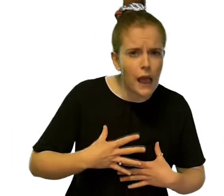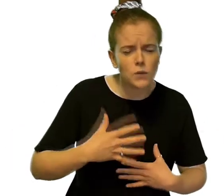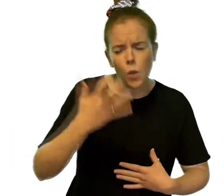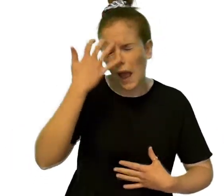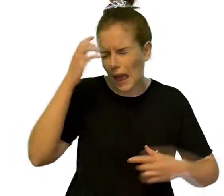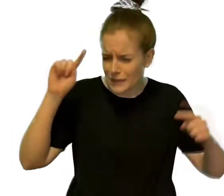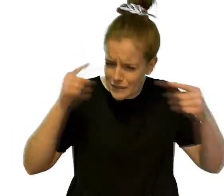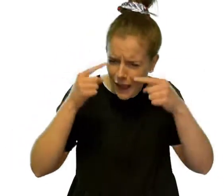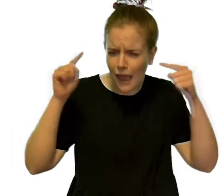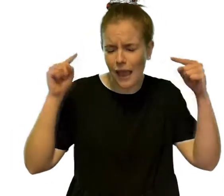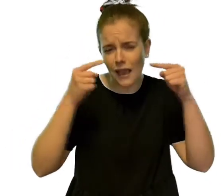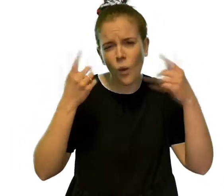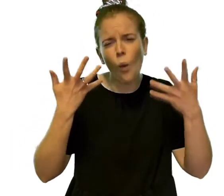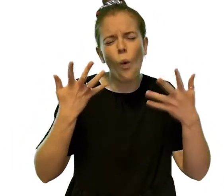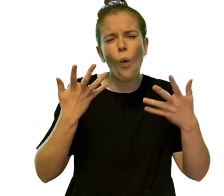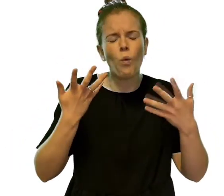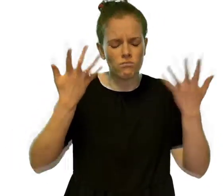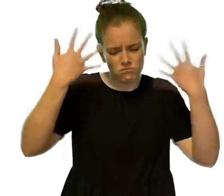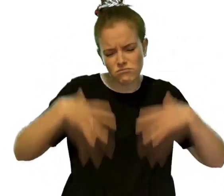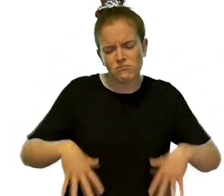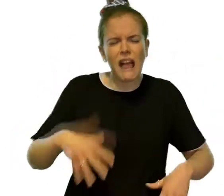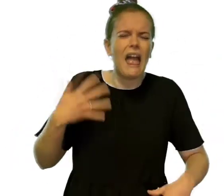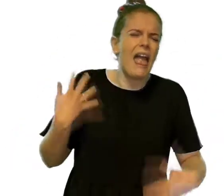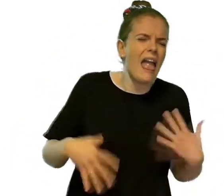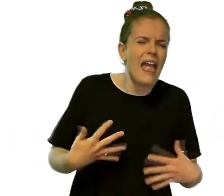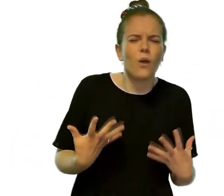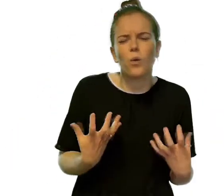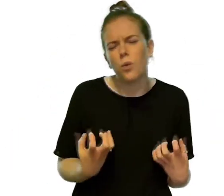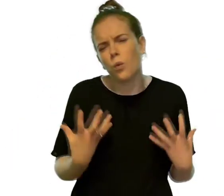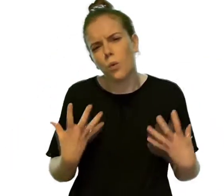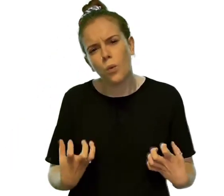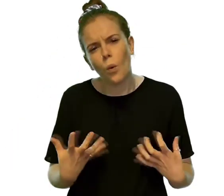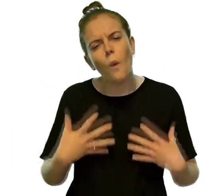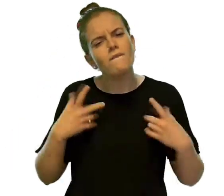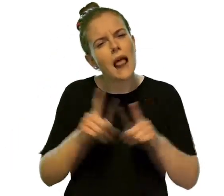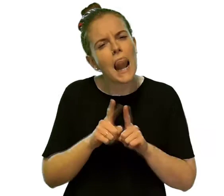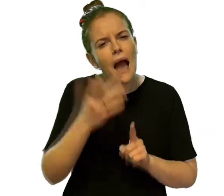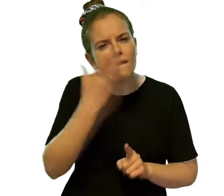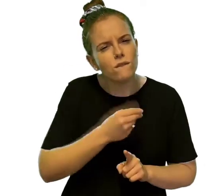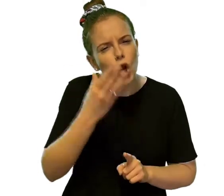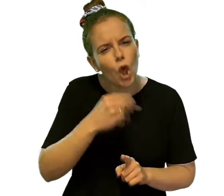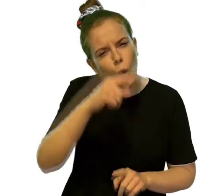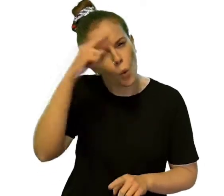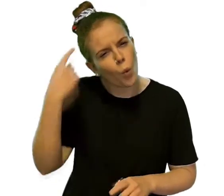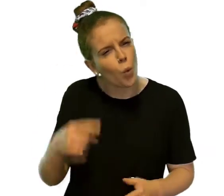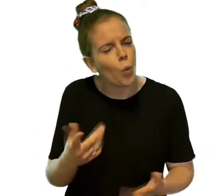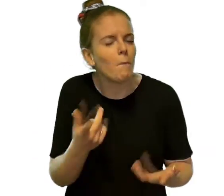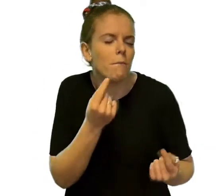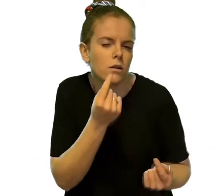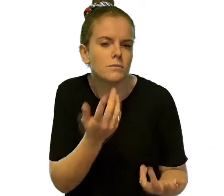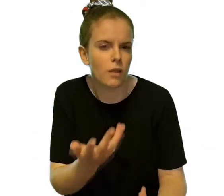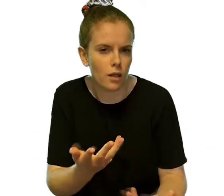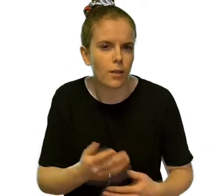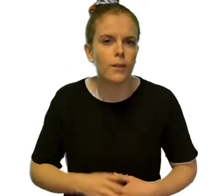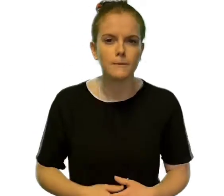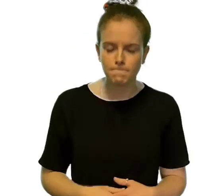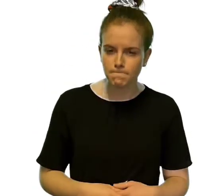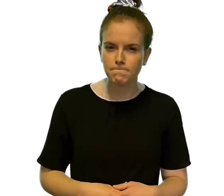or general aches and pains or mild flu like symptoms.